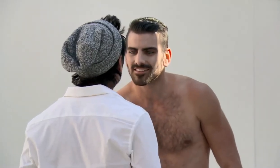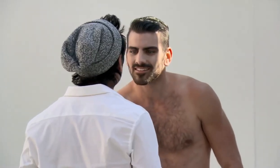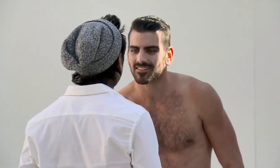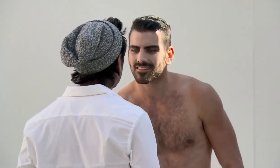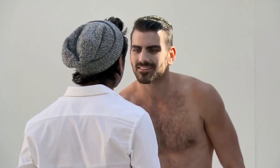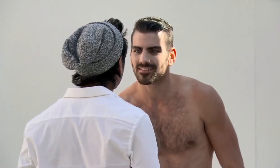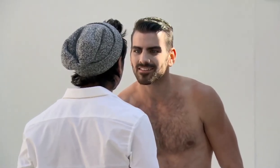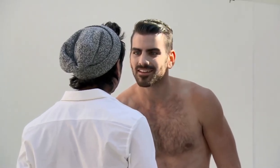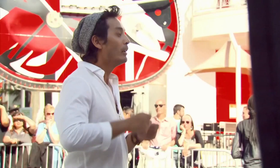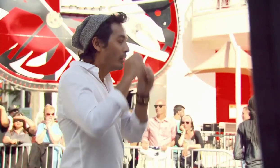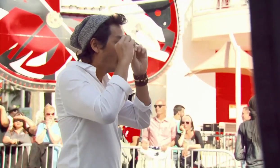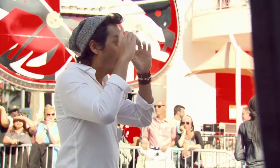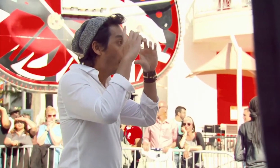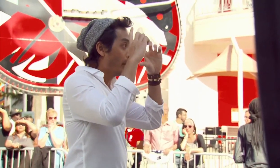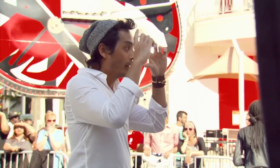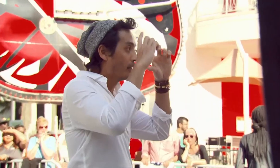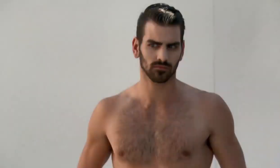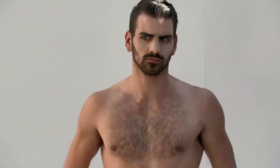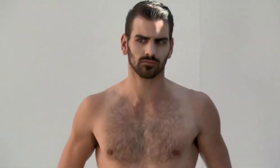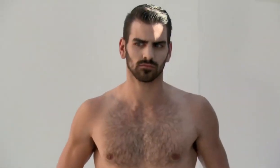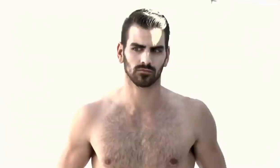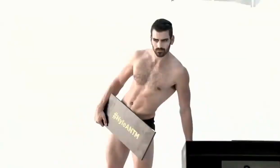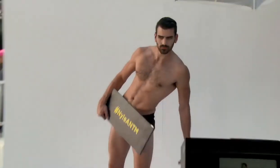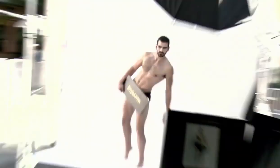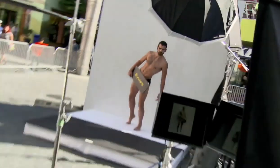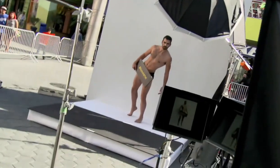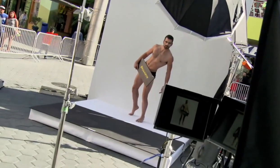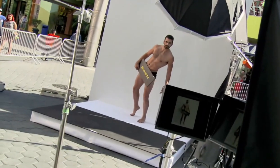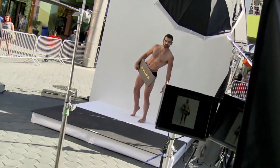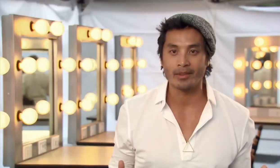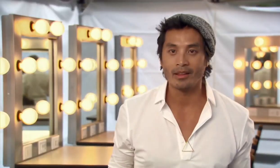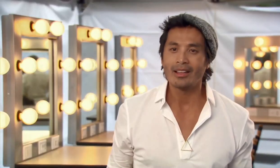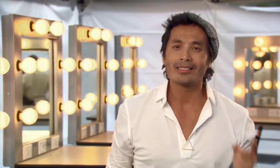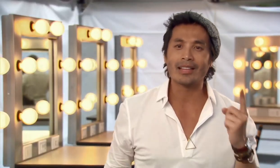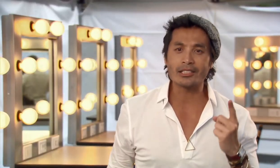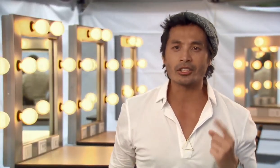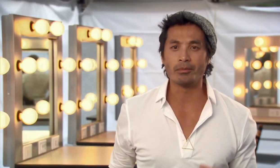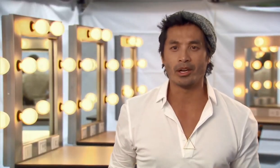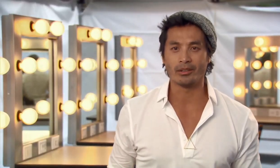He knows how to read my expressions and deliver what I need from him That's a good model